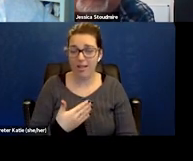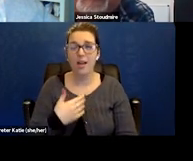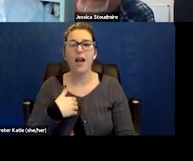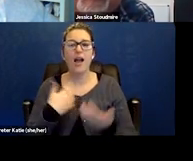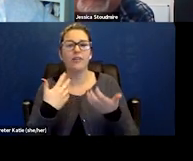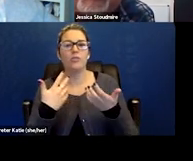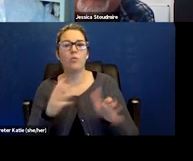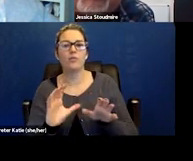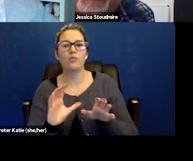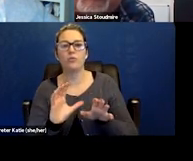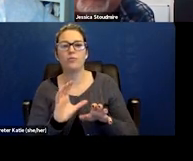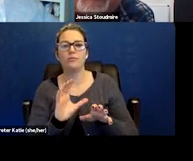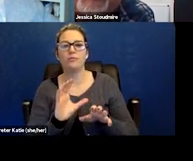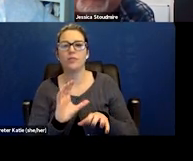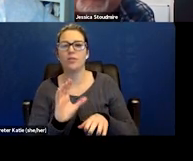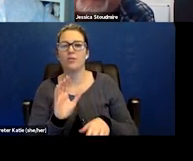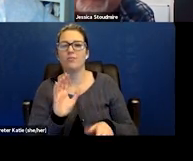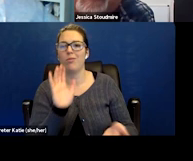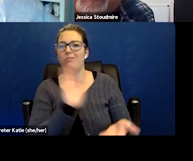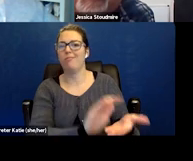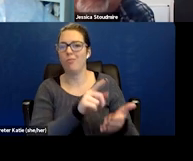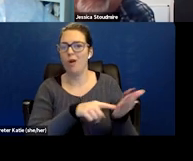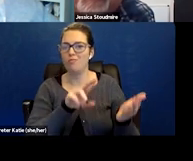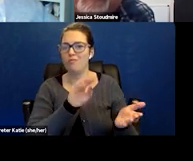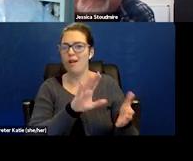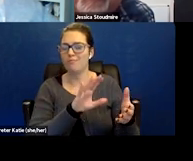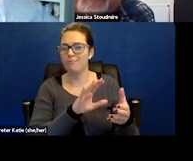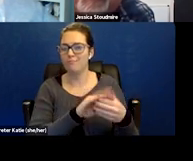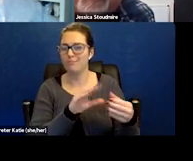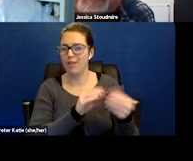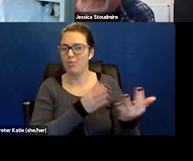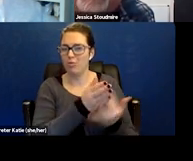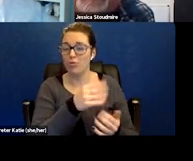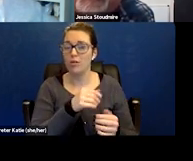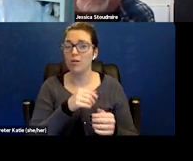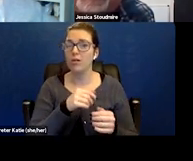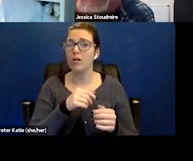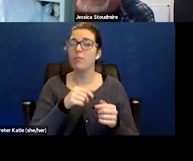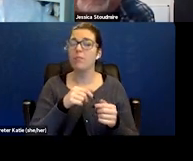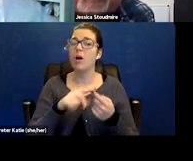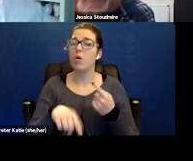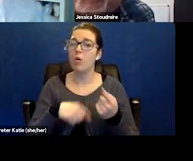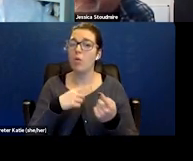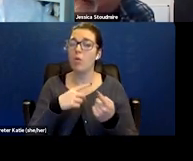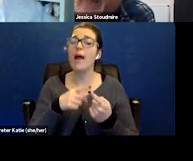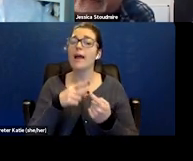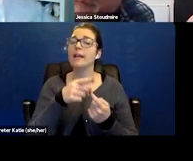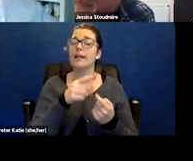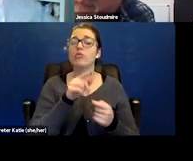but you know, everything he's been through, he had somebody to advocate for him. Not that he couldn't speak for himself,